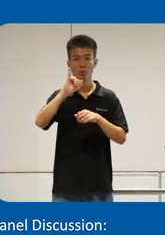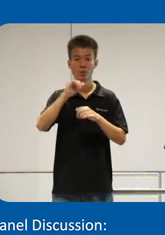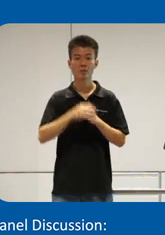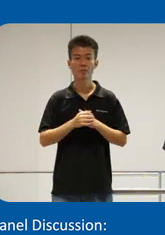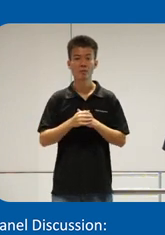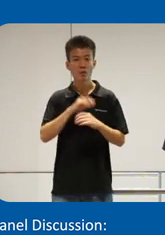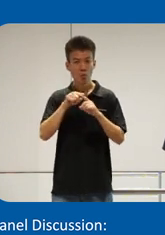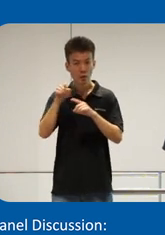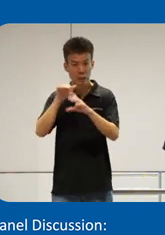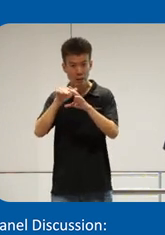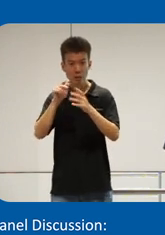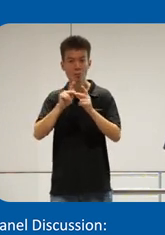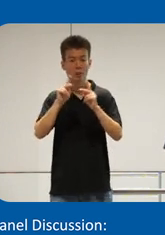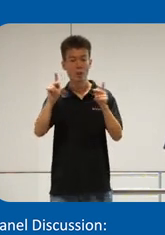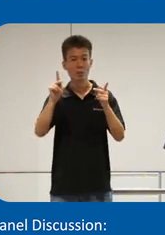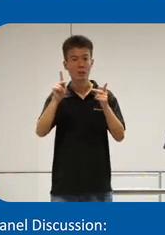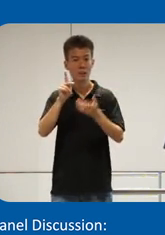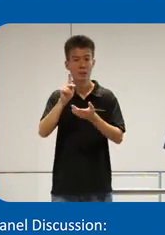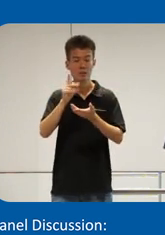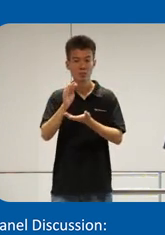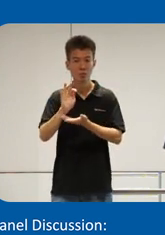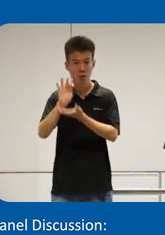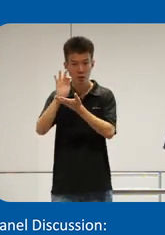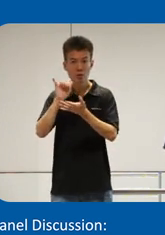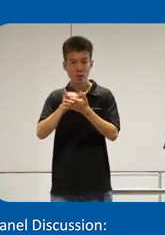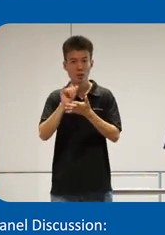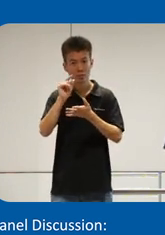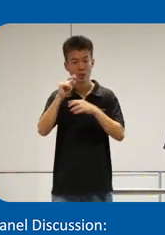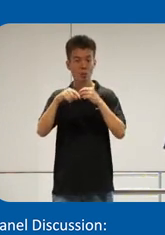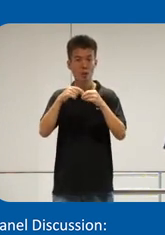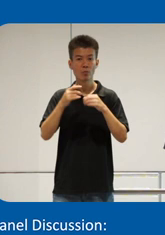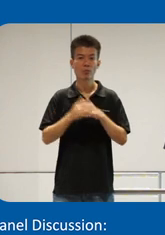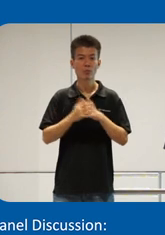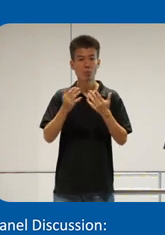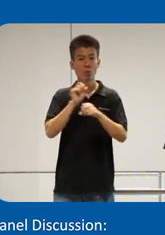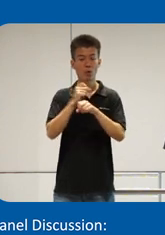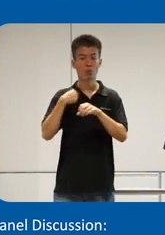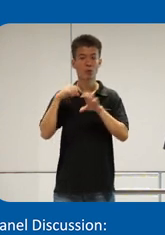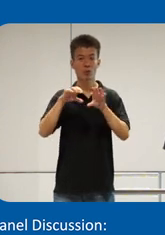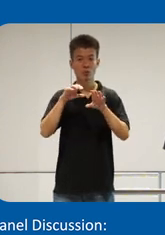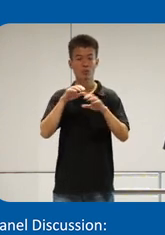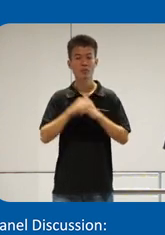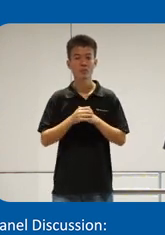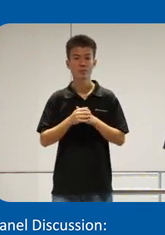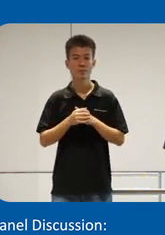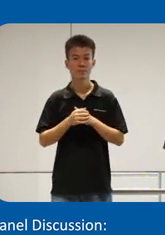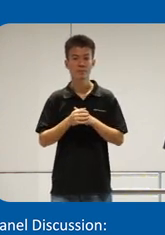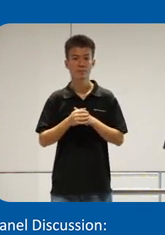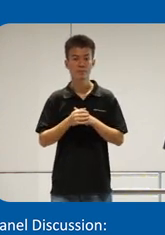are accessing public facilities so yeah that's a little bit about the work that we do and um to to